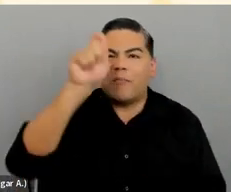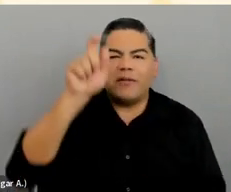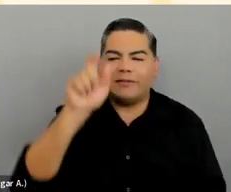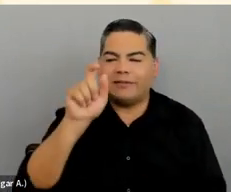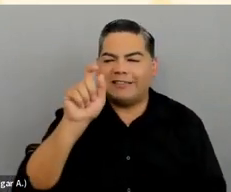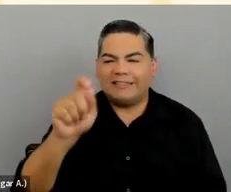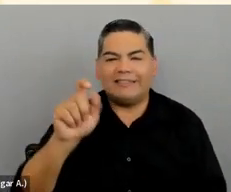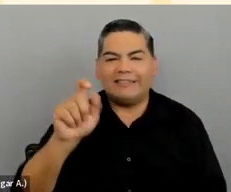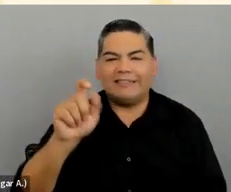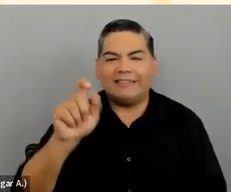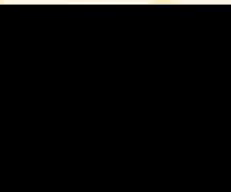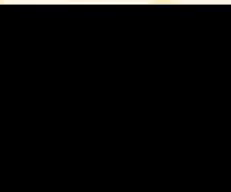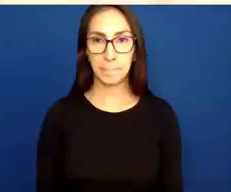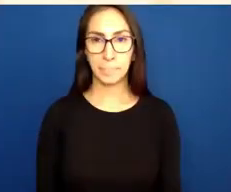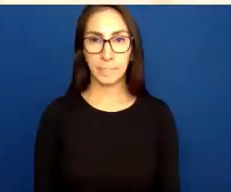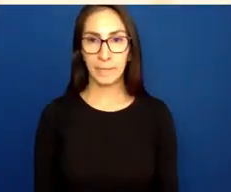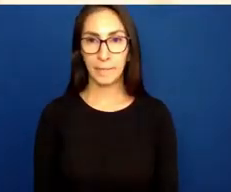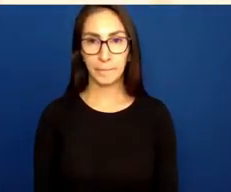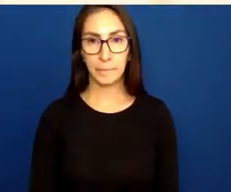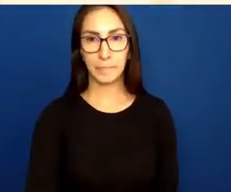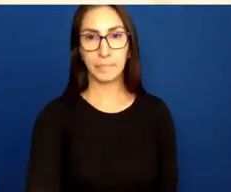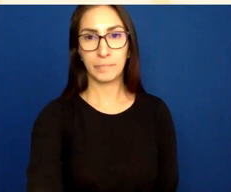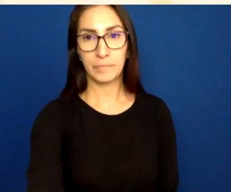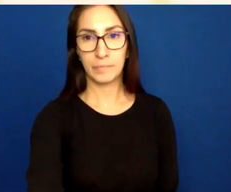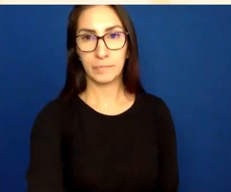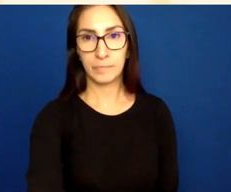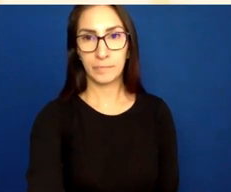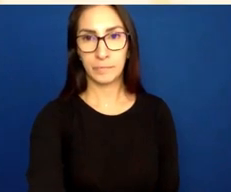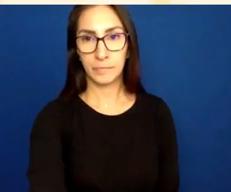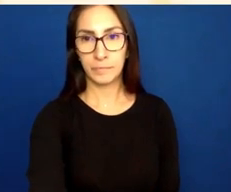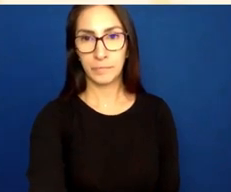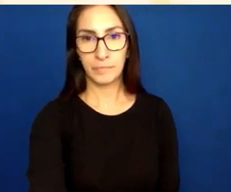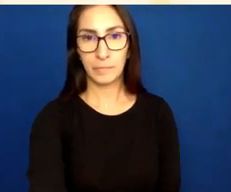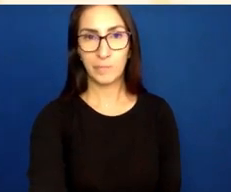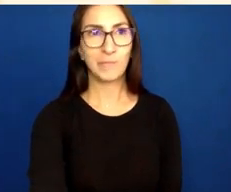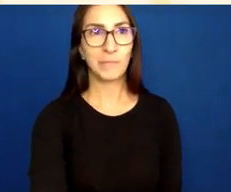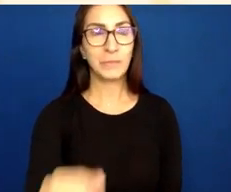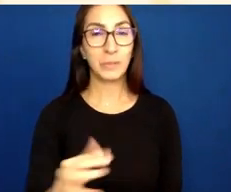and it's a 15-page essay using really big words. You’re probably going to gravitate to the first one